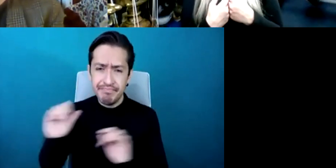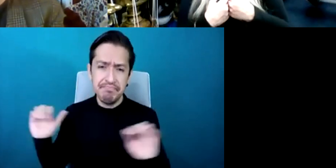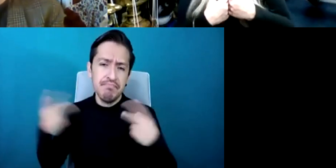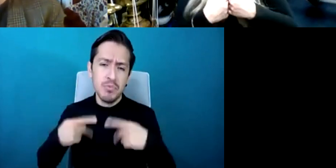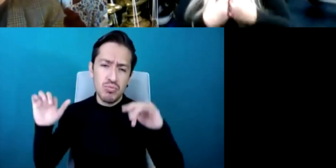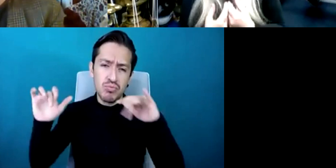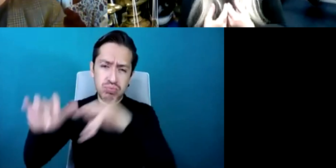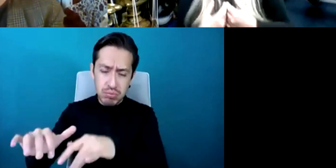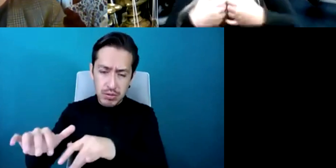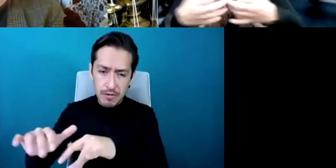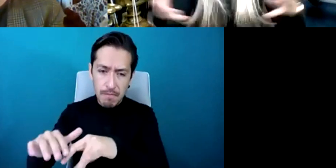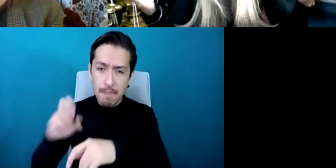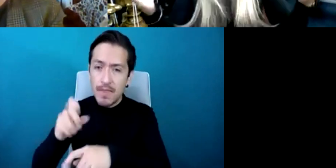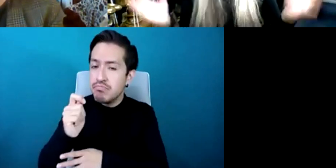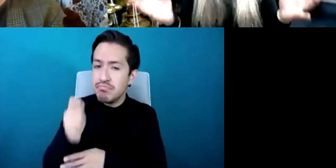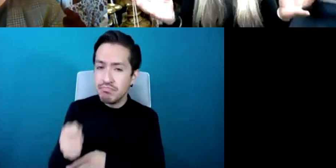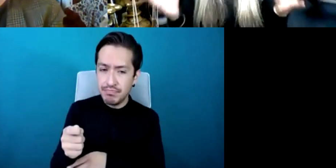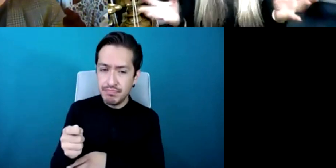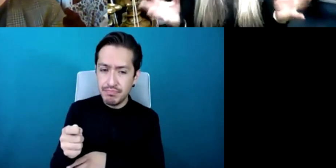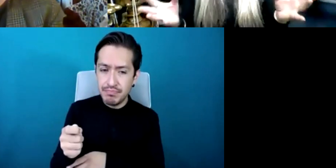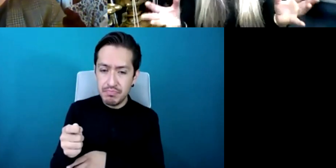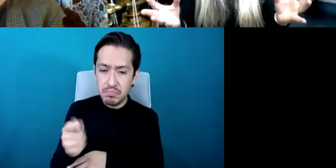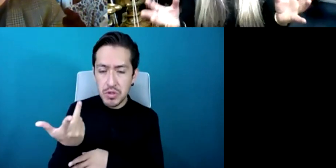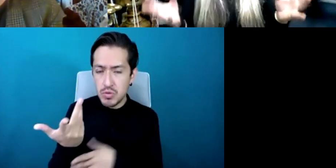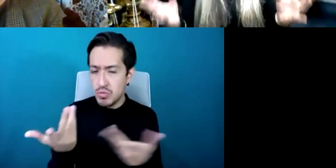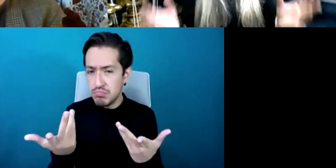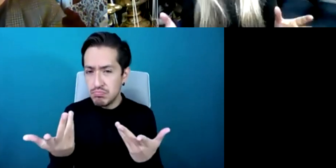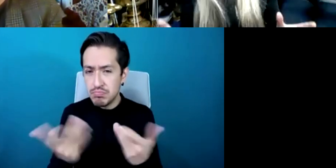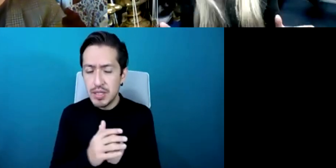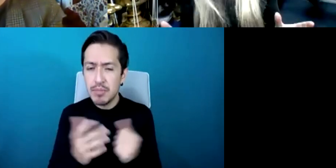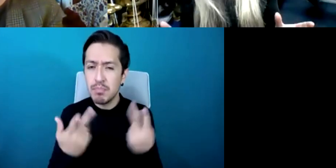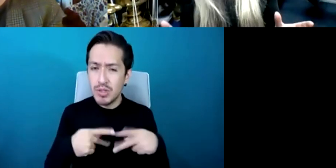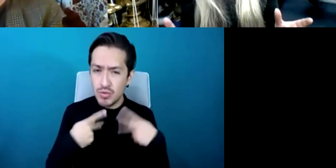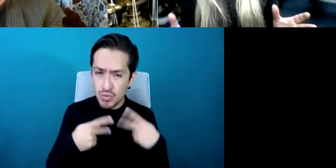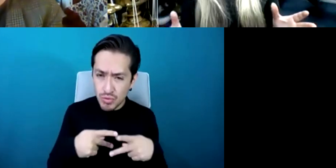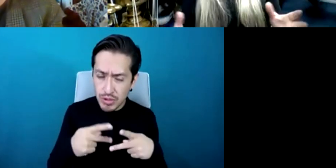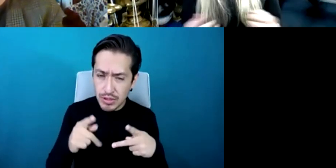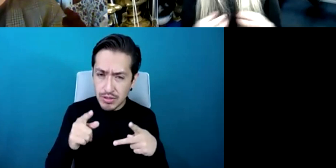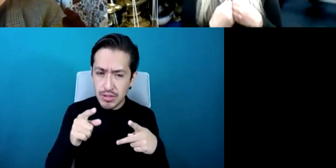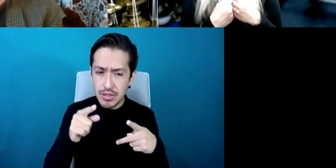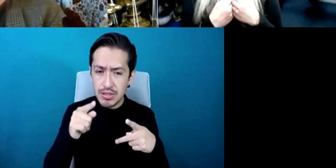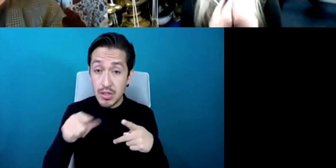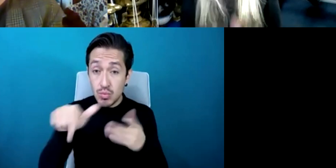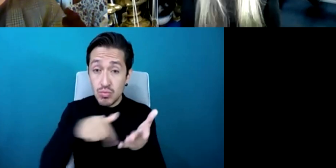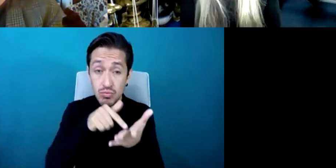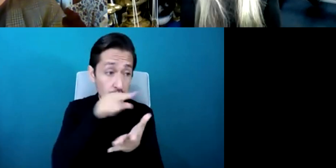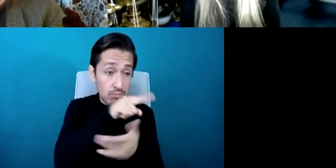it was permissible for all people in that area to use the building. Now the whole ethos of the